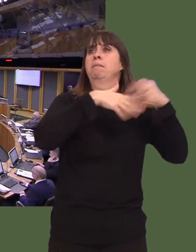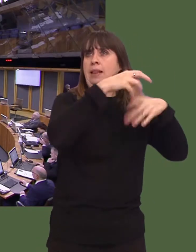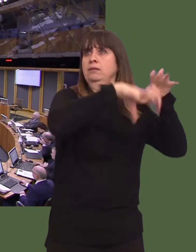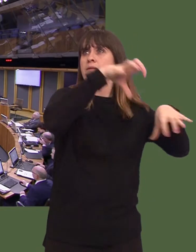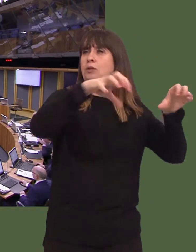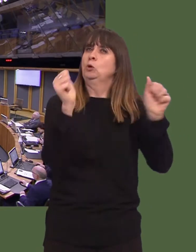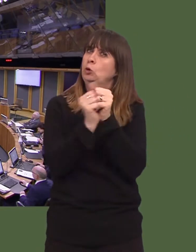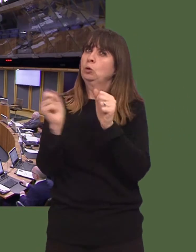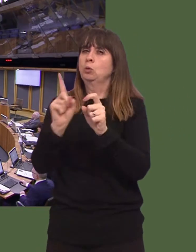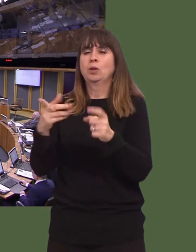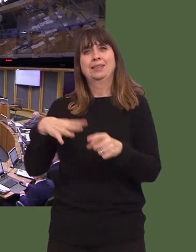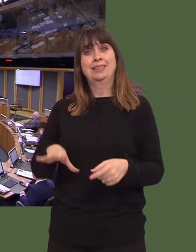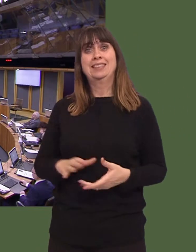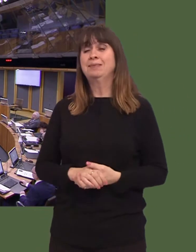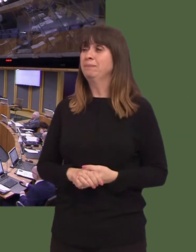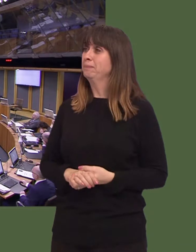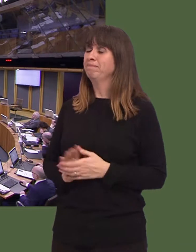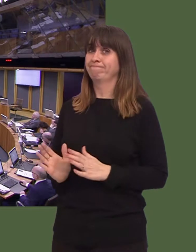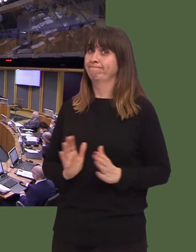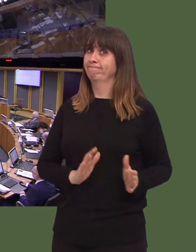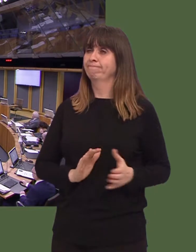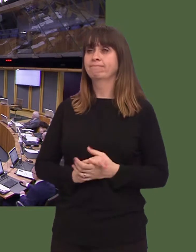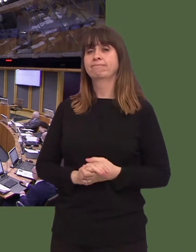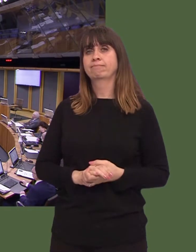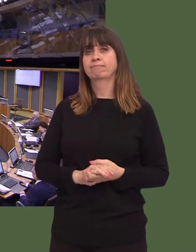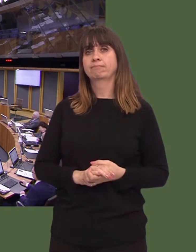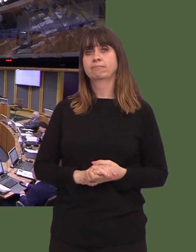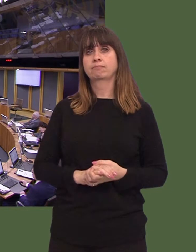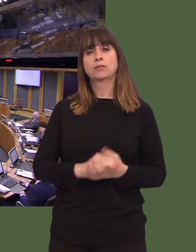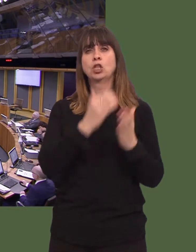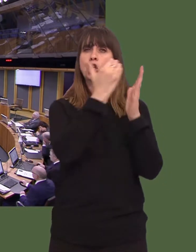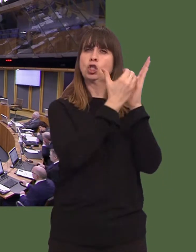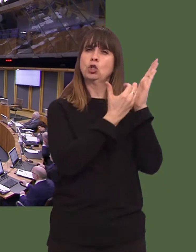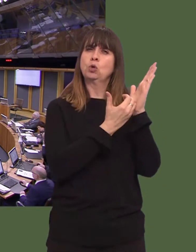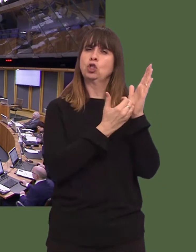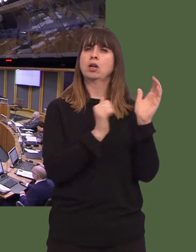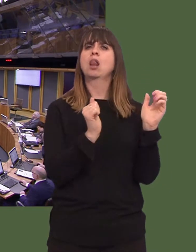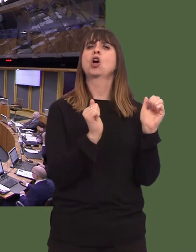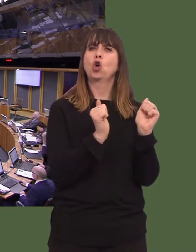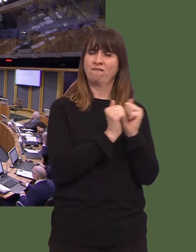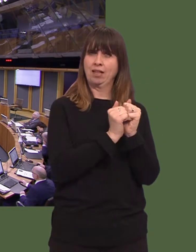What progress has been made in setting up a constitutional convention? OAQ(5)0517(FM) Carwyn Jones: The Member will know Iíve been